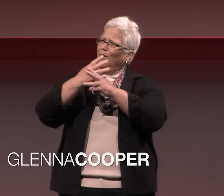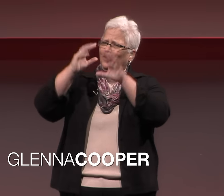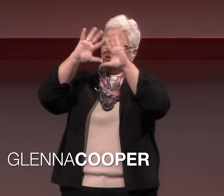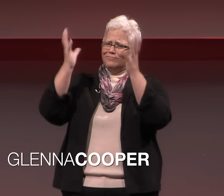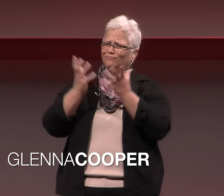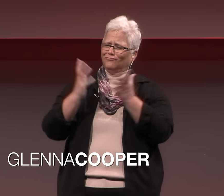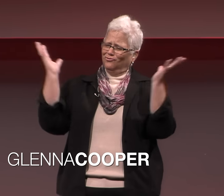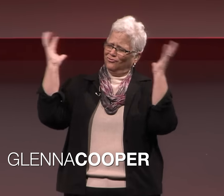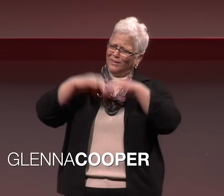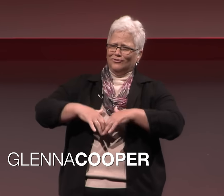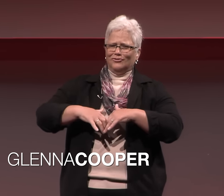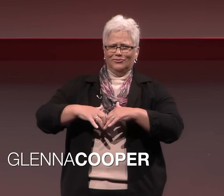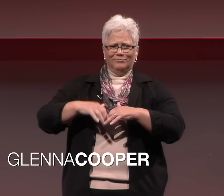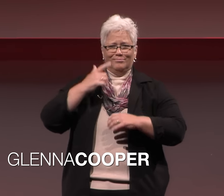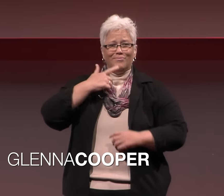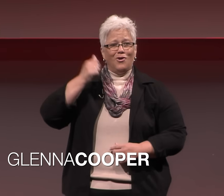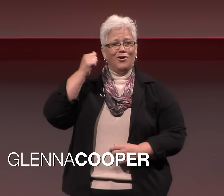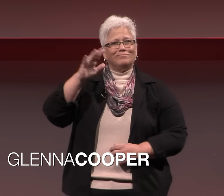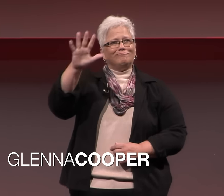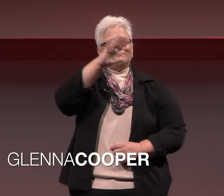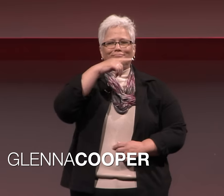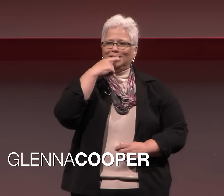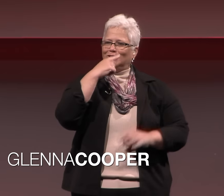My parents' world fell apart,